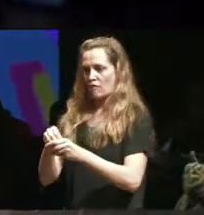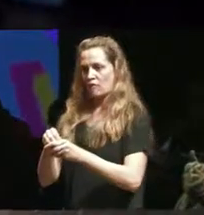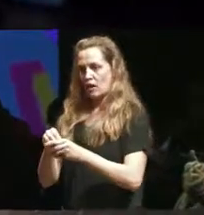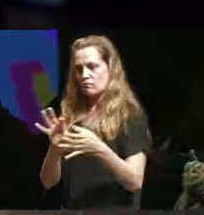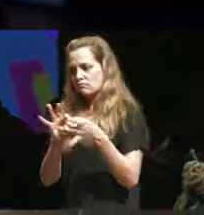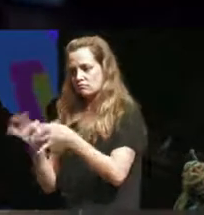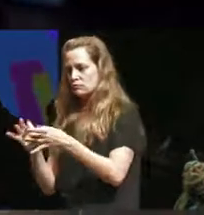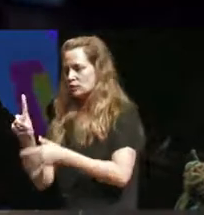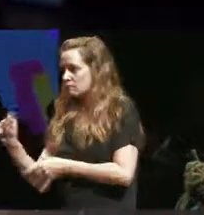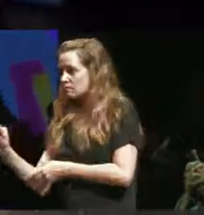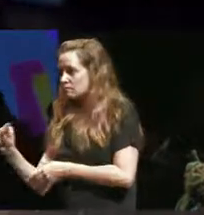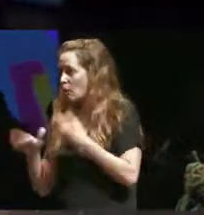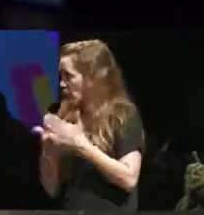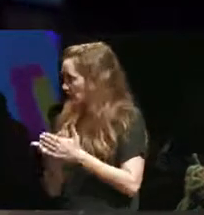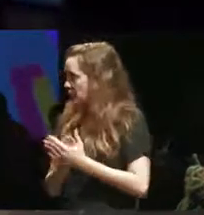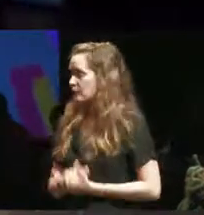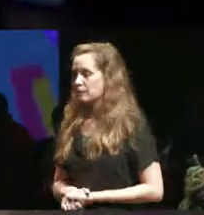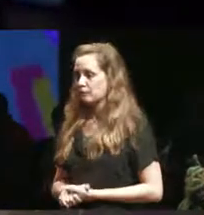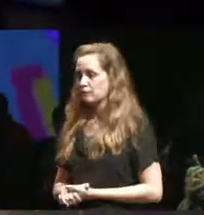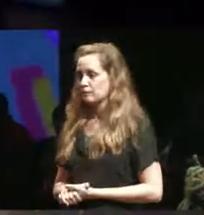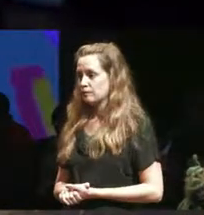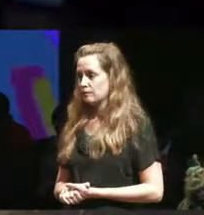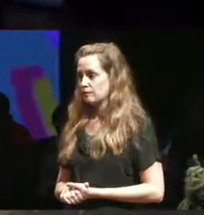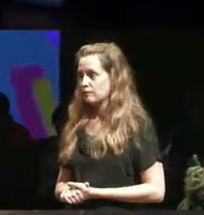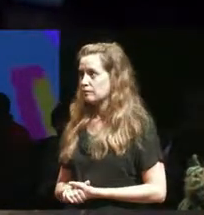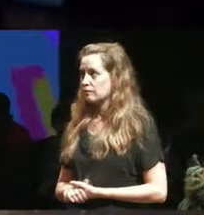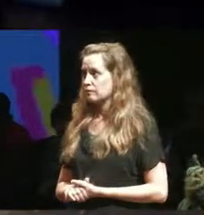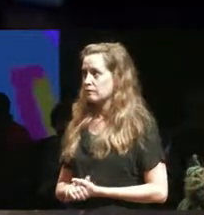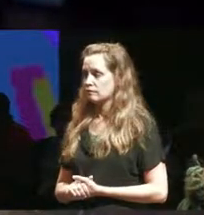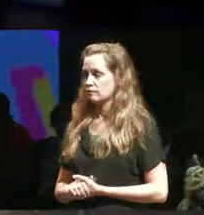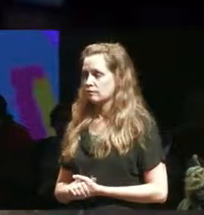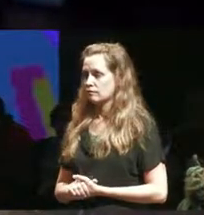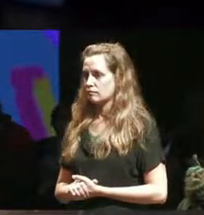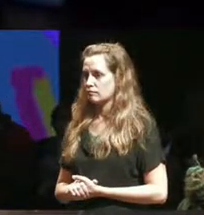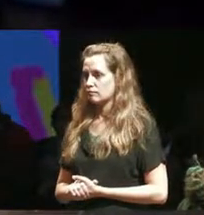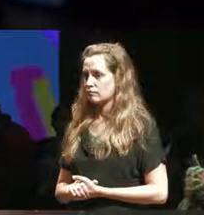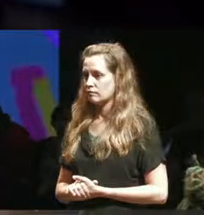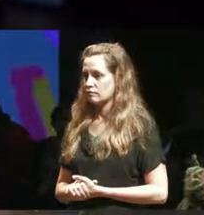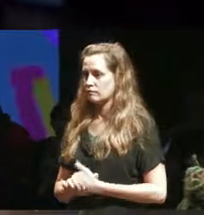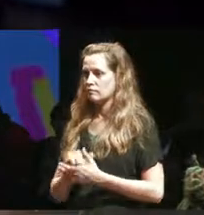and so we kind of maybe like Justin was talking about like we weren't taking up